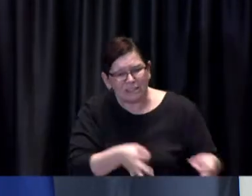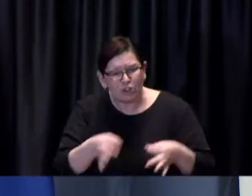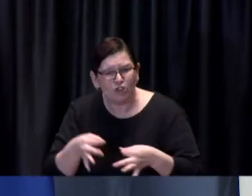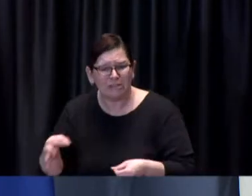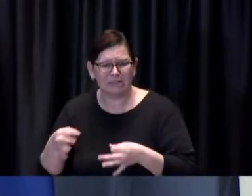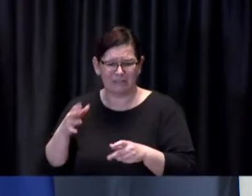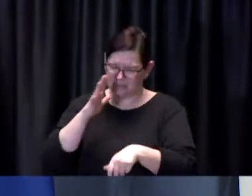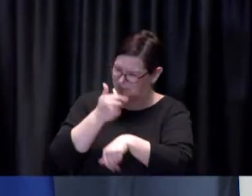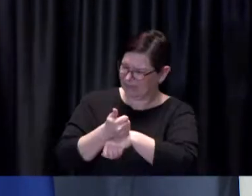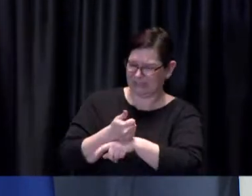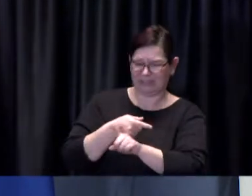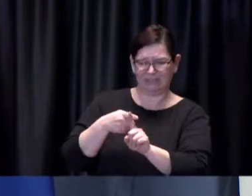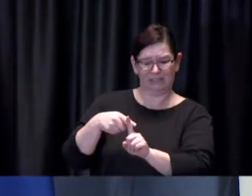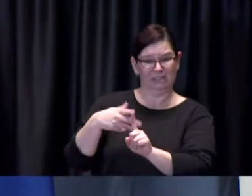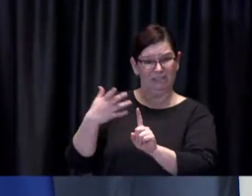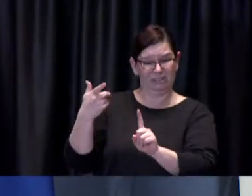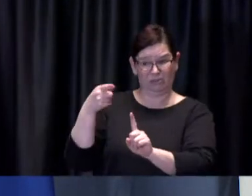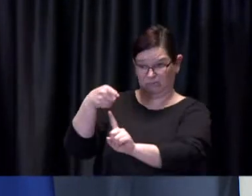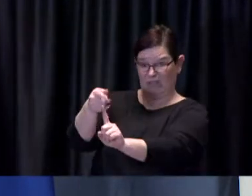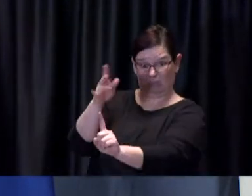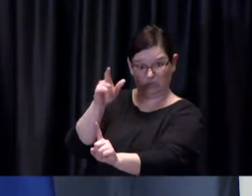Brad: All right thank you we'll go next to Nick Boisvert from CBC News Nick.